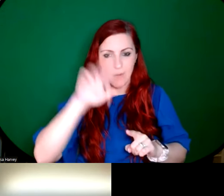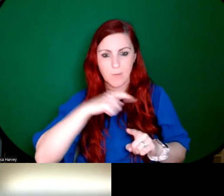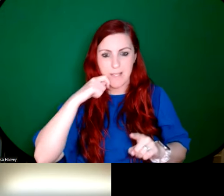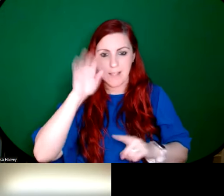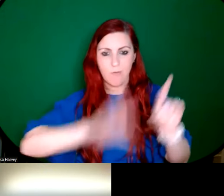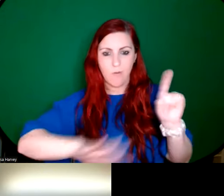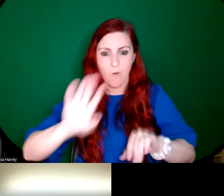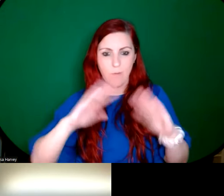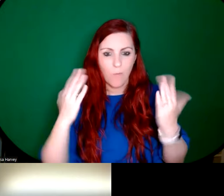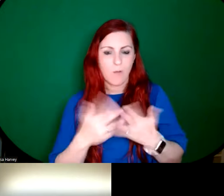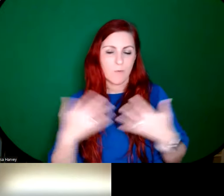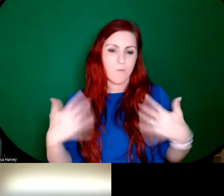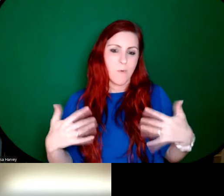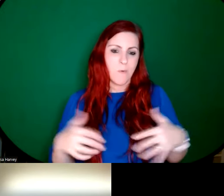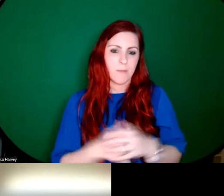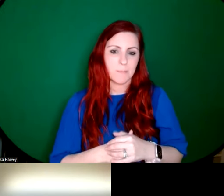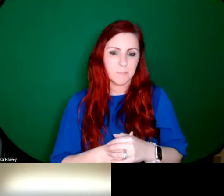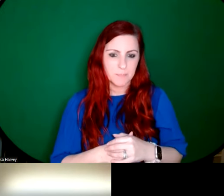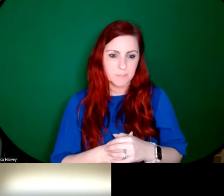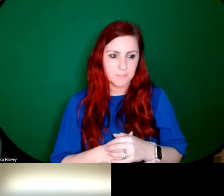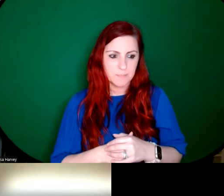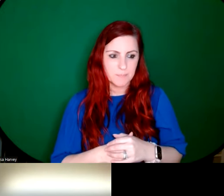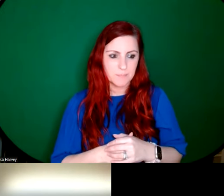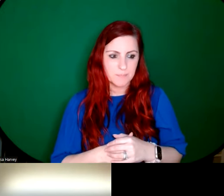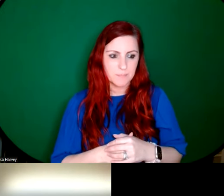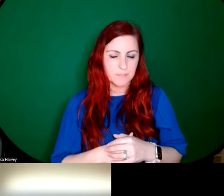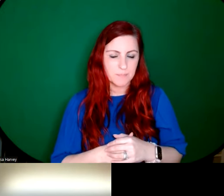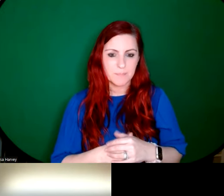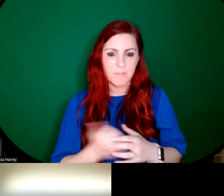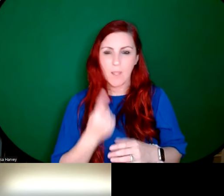remarkable. You'll find, anyone who's interested in doing those walking tours,